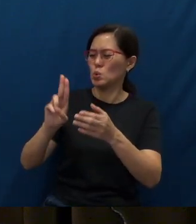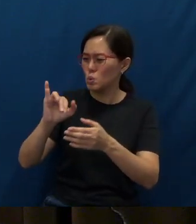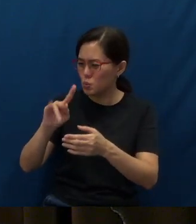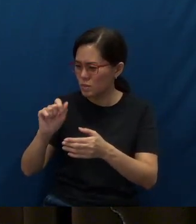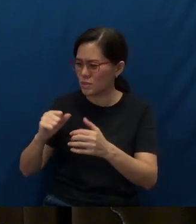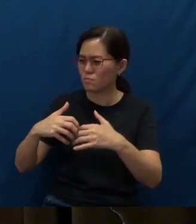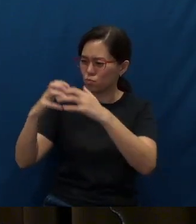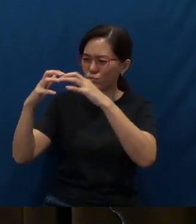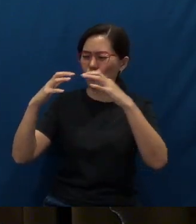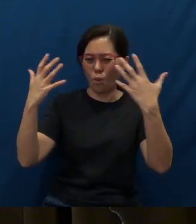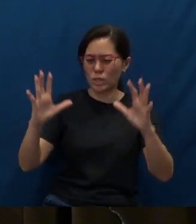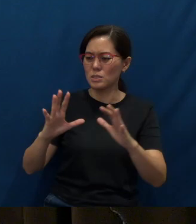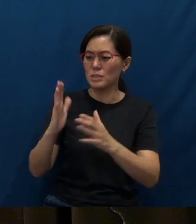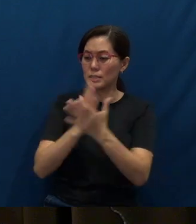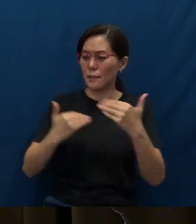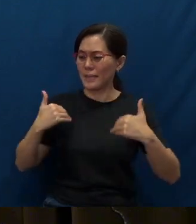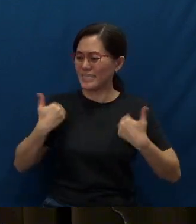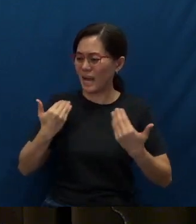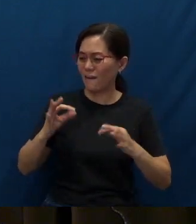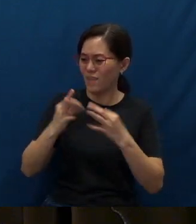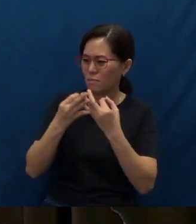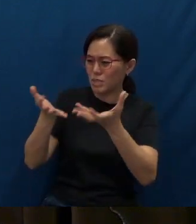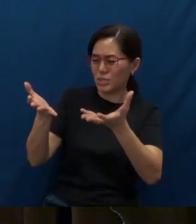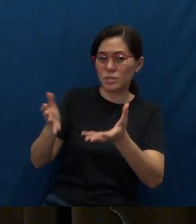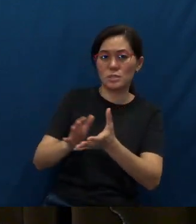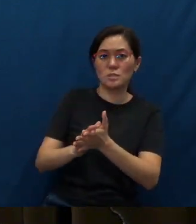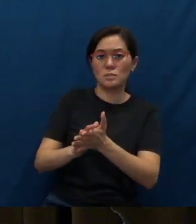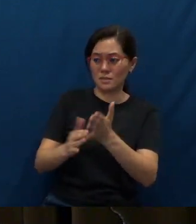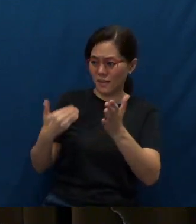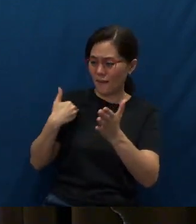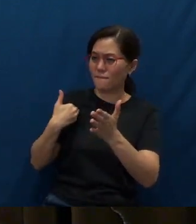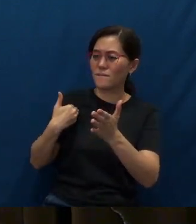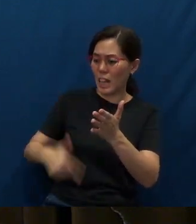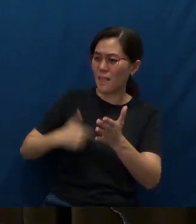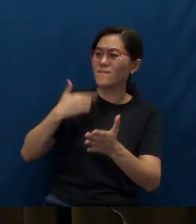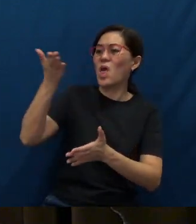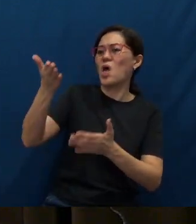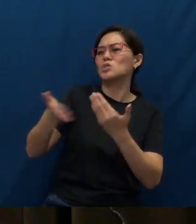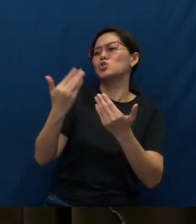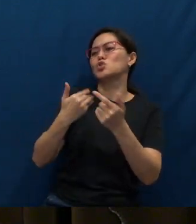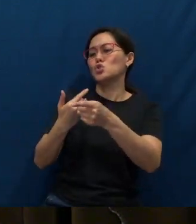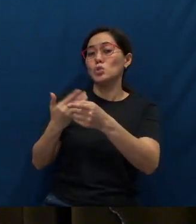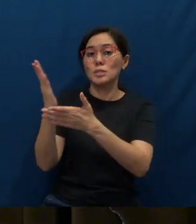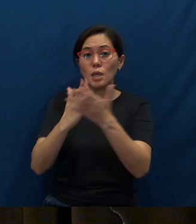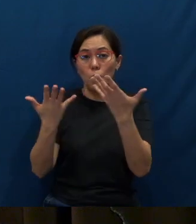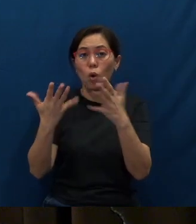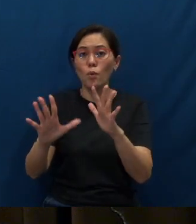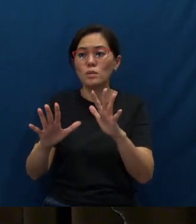And some of our young families, they have found flats there. So convenient, isn't it? And some have already begun to move in.